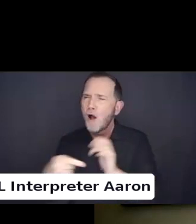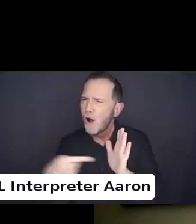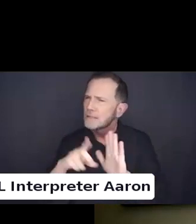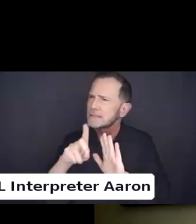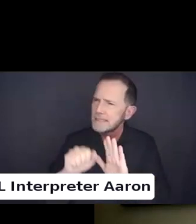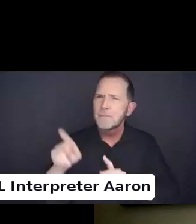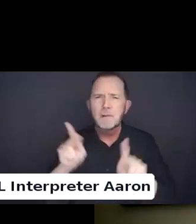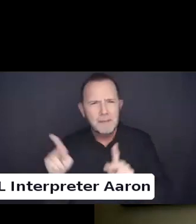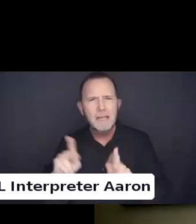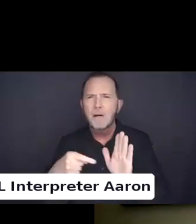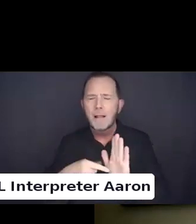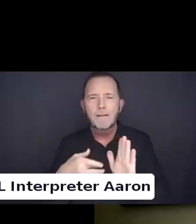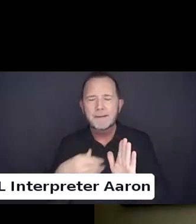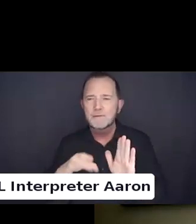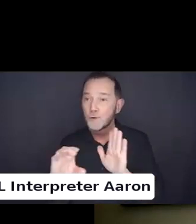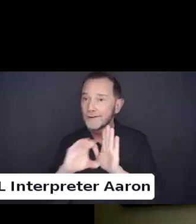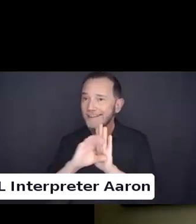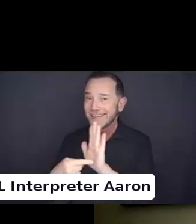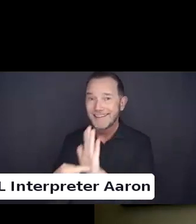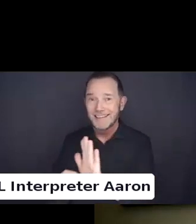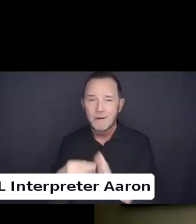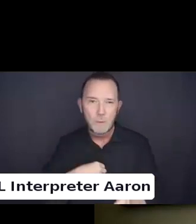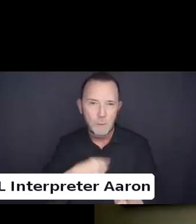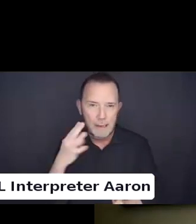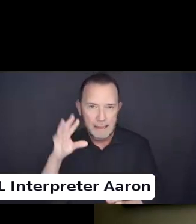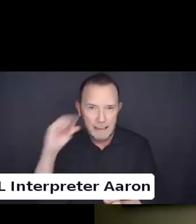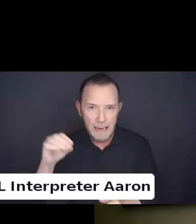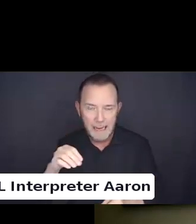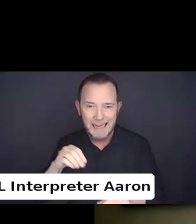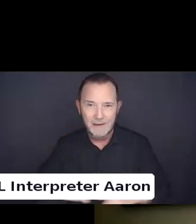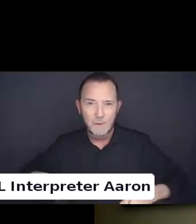out all of the more stigmatized disabilities around mental health.